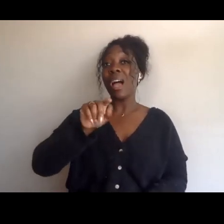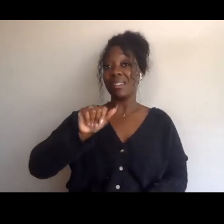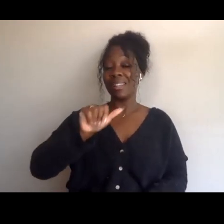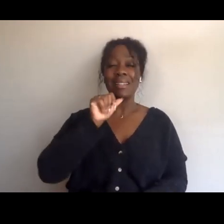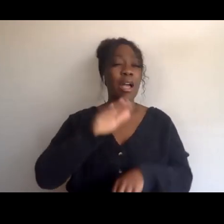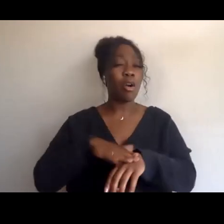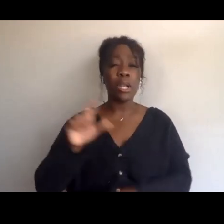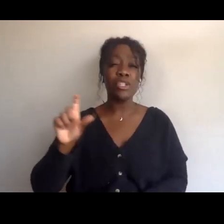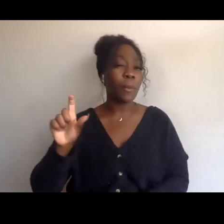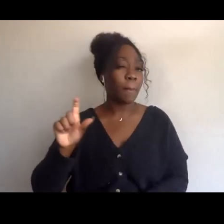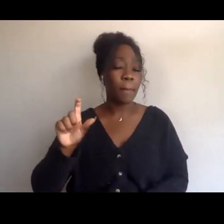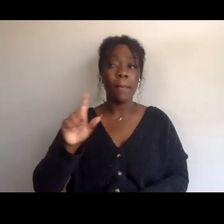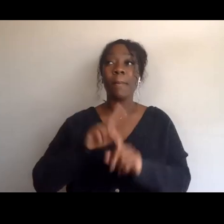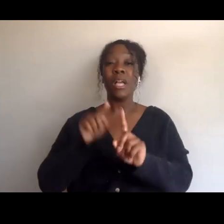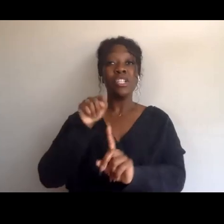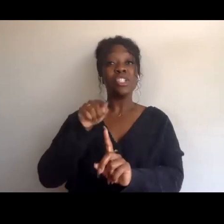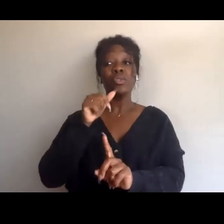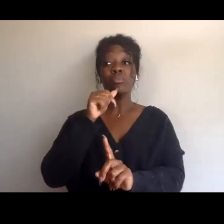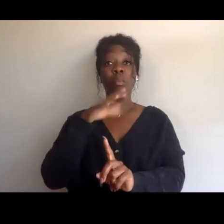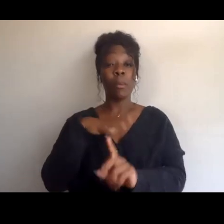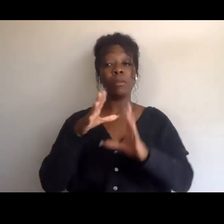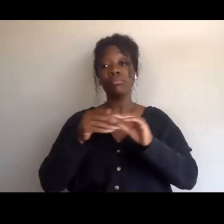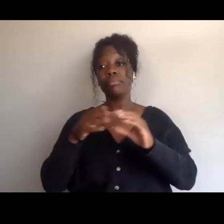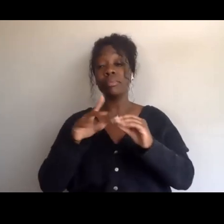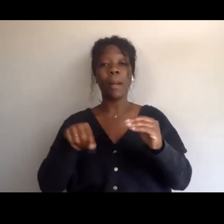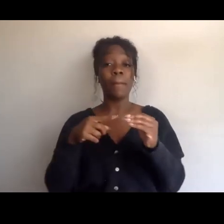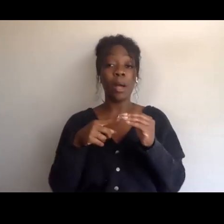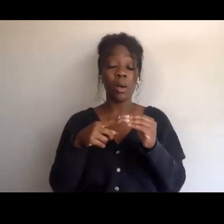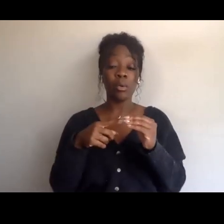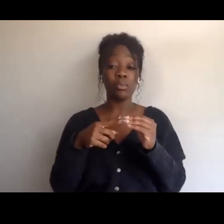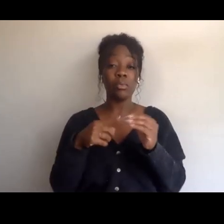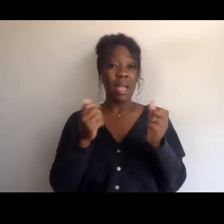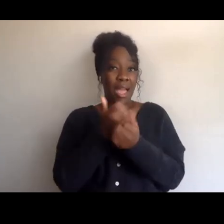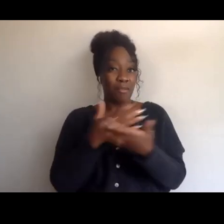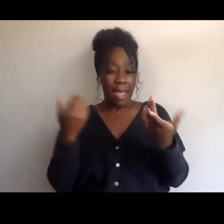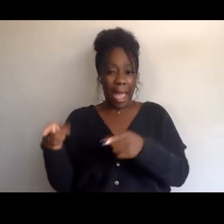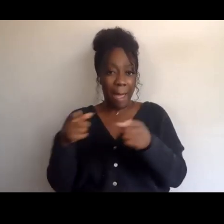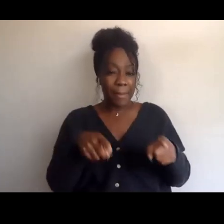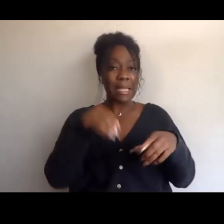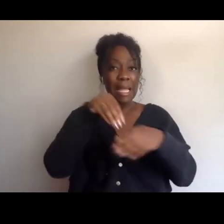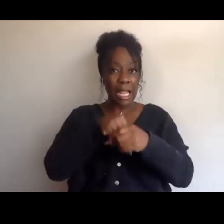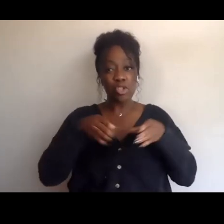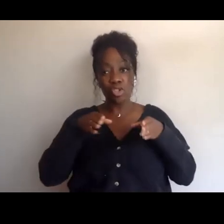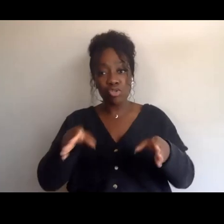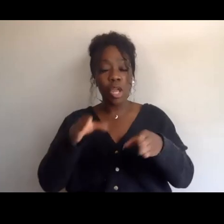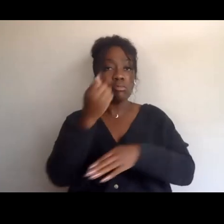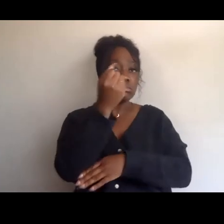who are talking about, you know, what is happening on the ground and what has been happening, and they'll explain like how we got to where we are today.